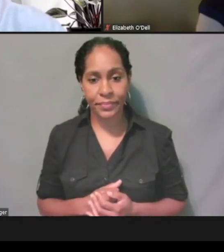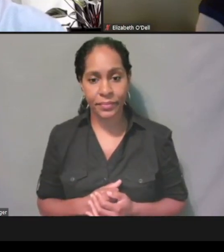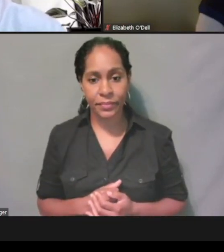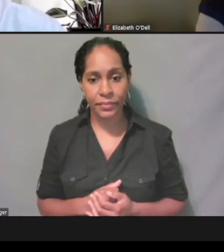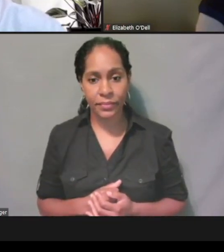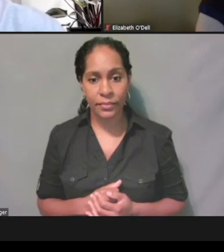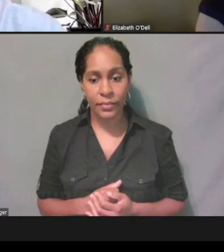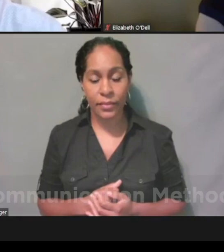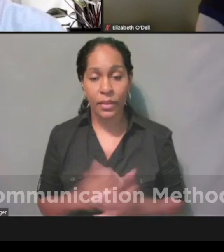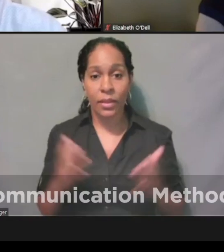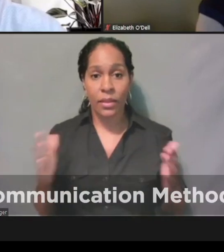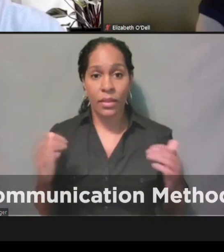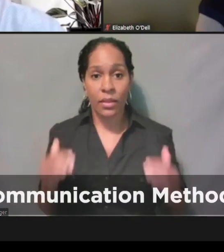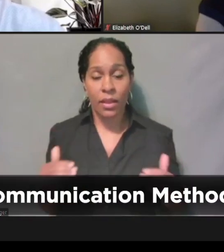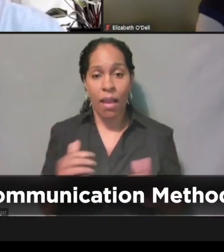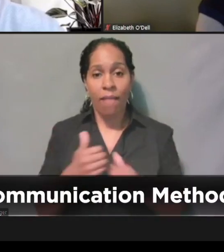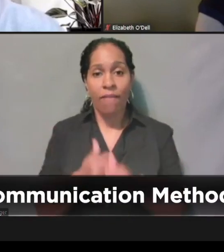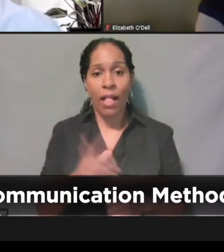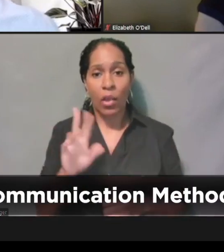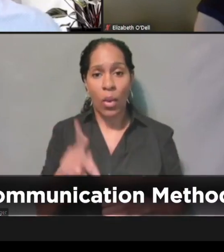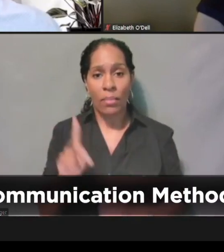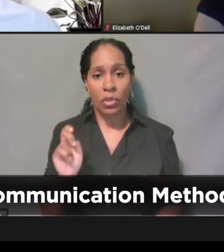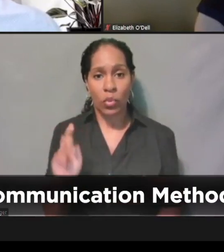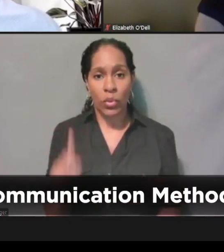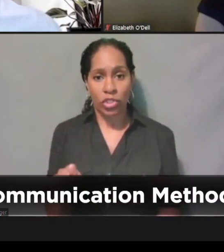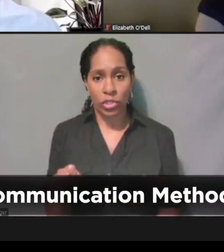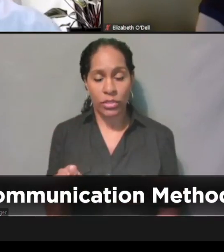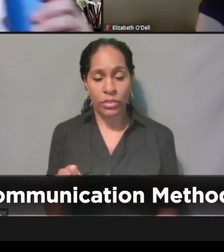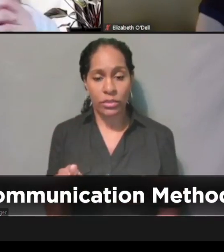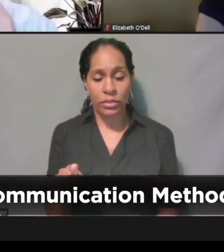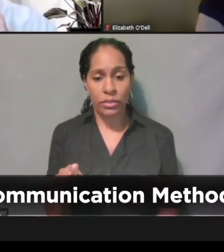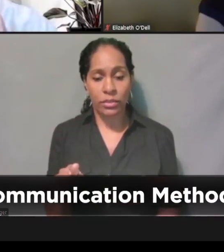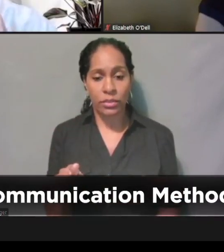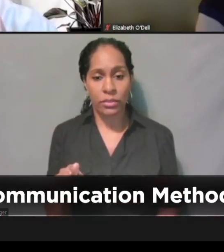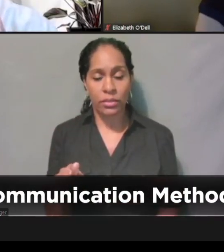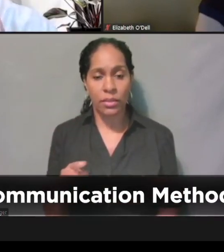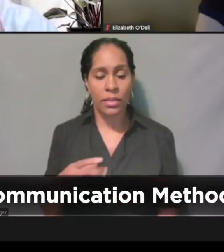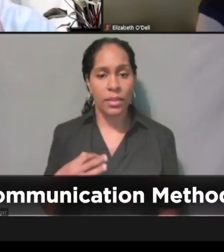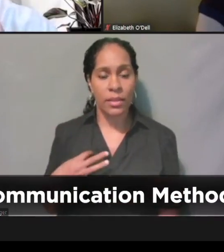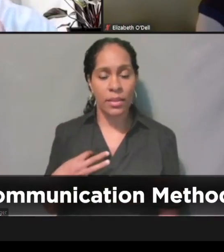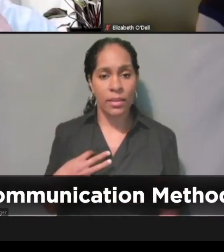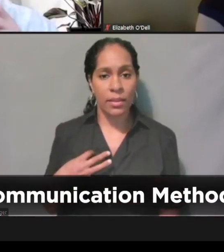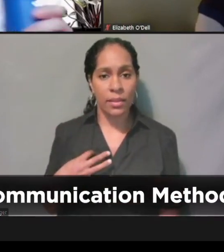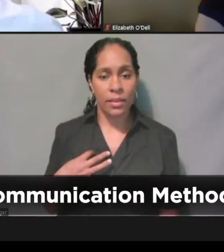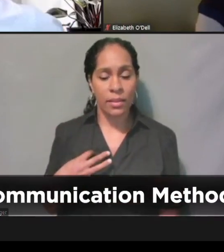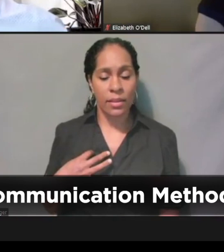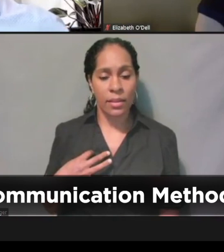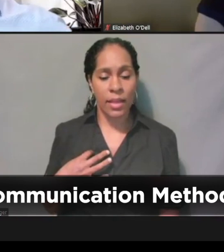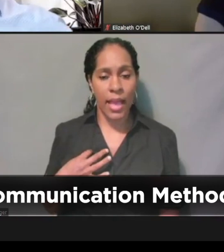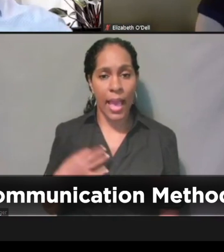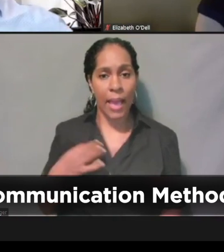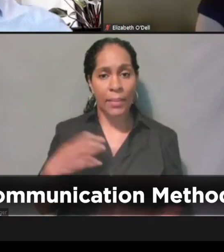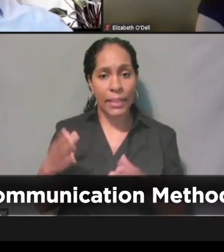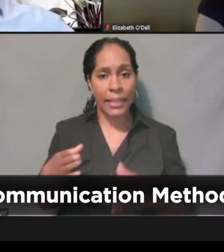Okay, a follow-up question. Do applicants receive notifications by email